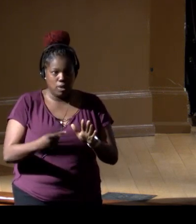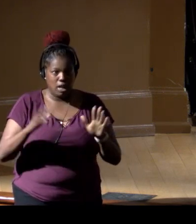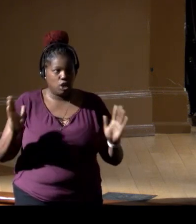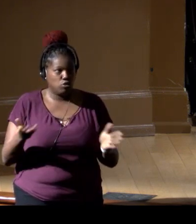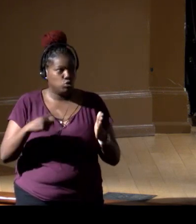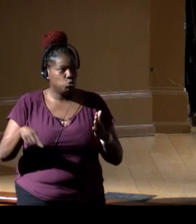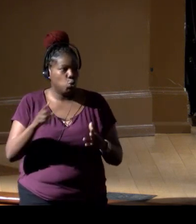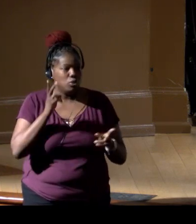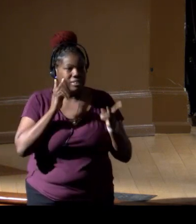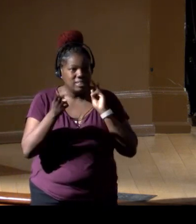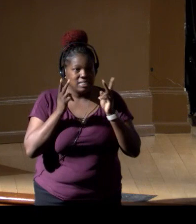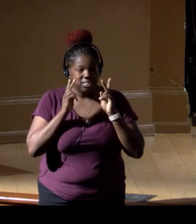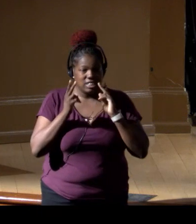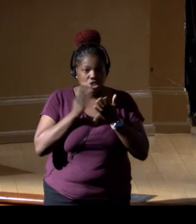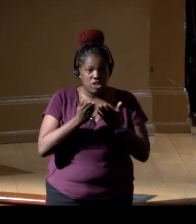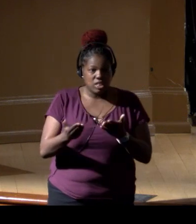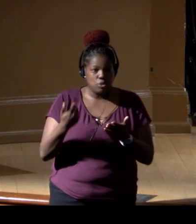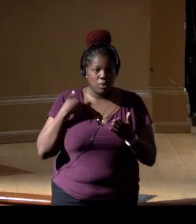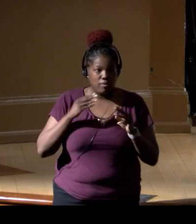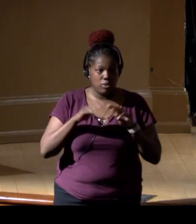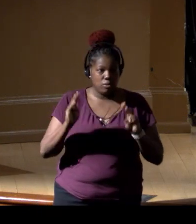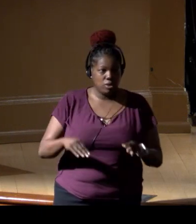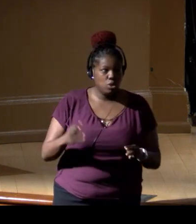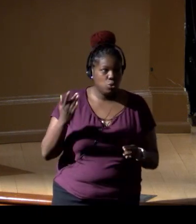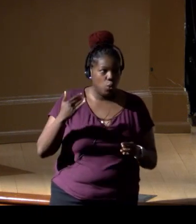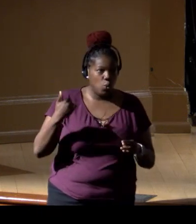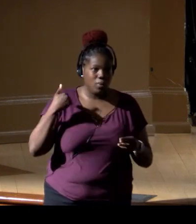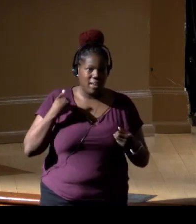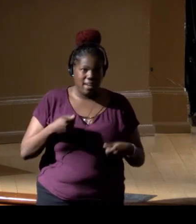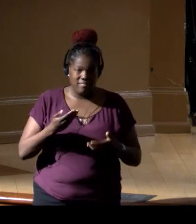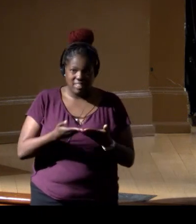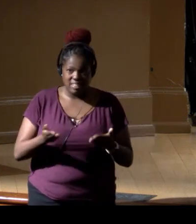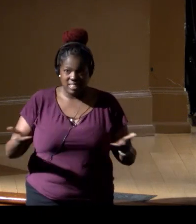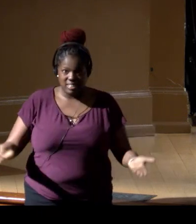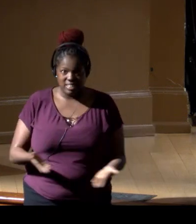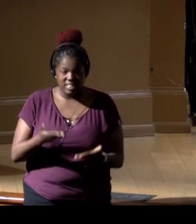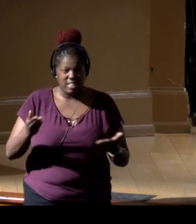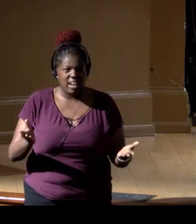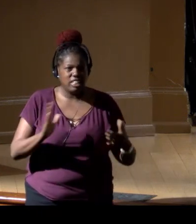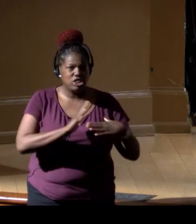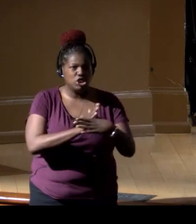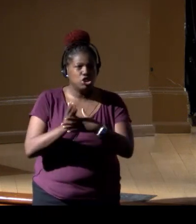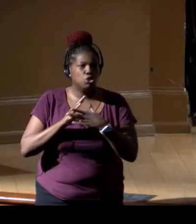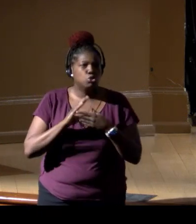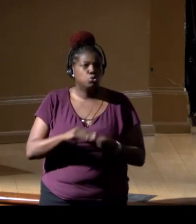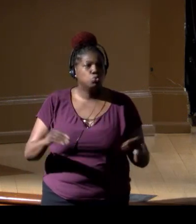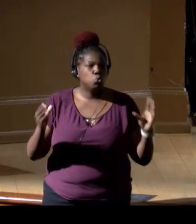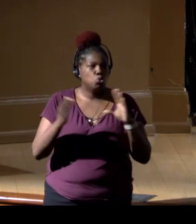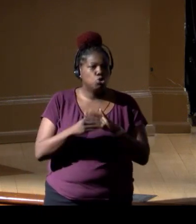and see the visual objects that we've got in the museum. That's why we have the objects, and then tell the stories that tie these threads together,